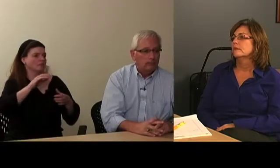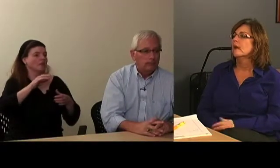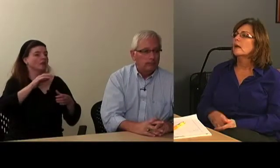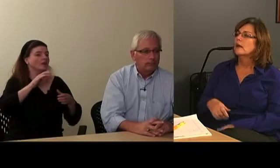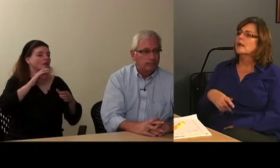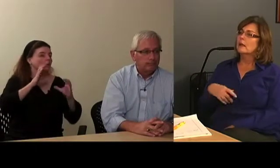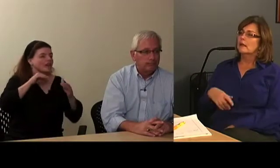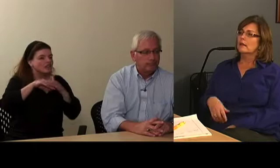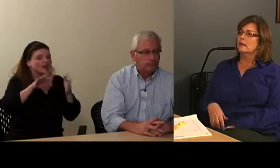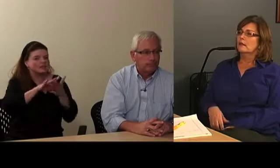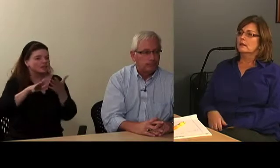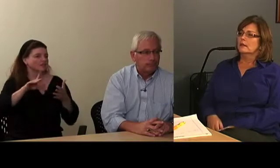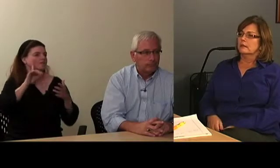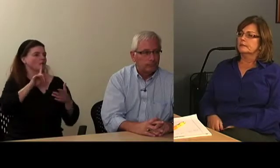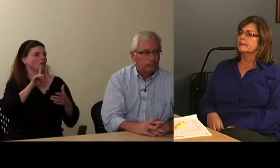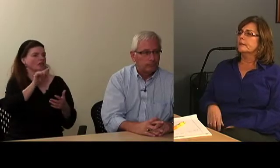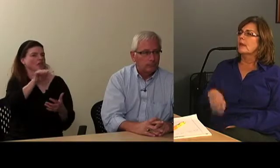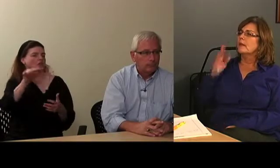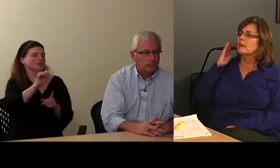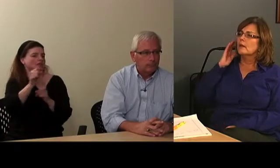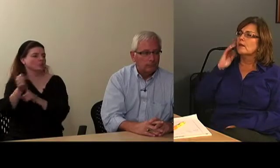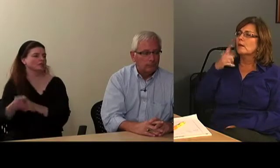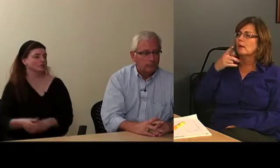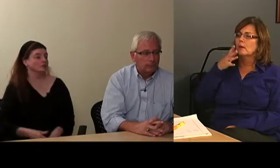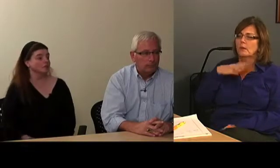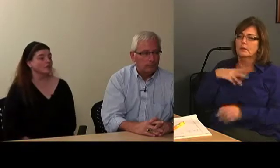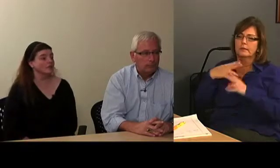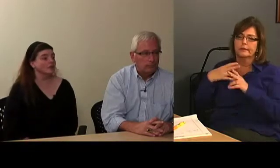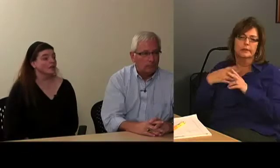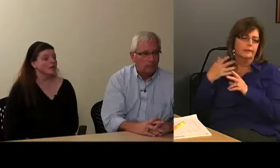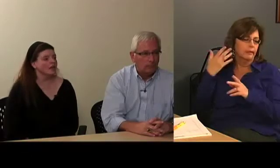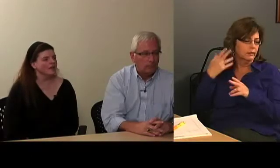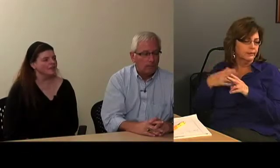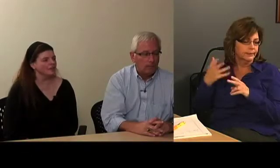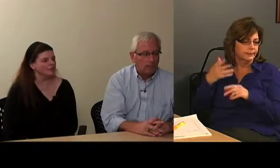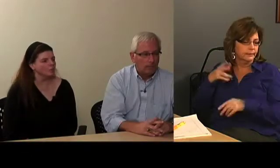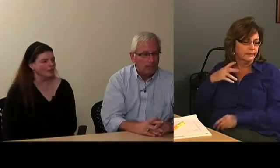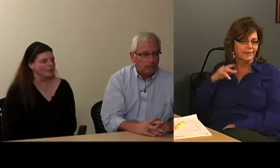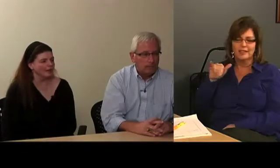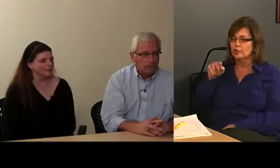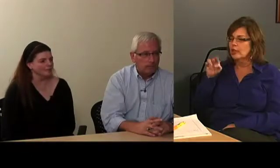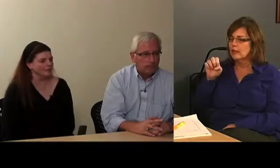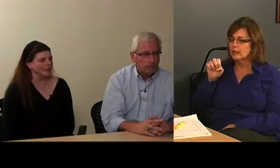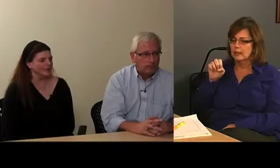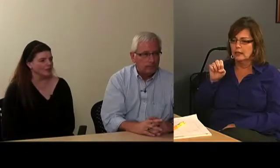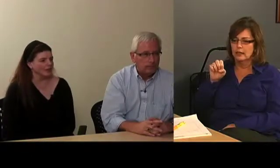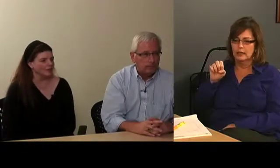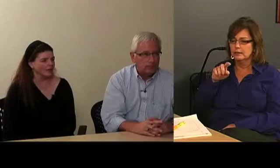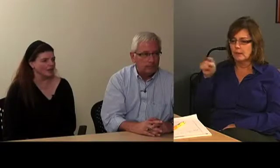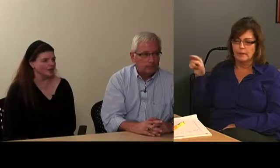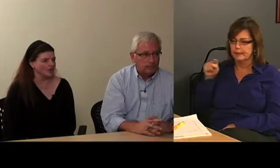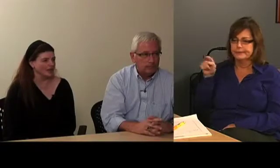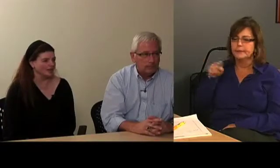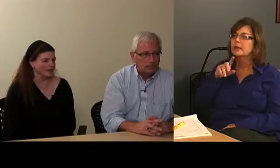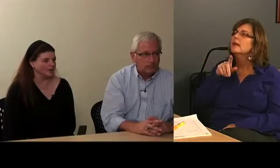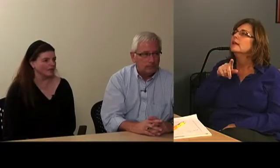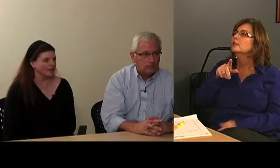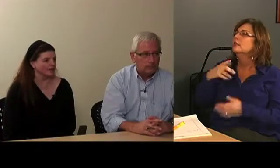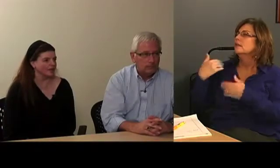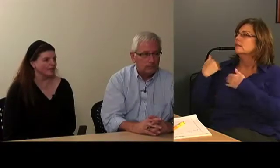There's a woman - I'm forgetting her name now. Jane something or other,